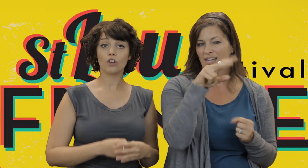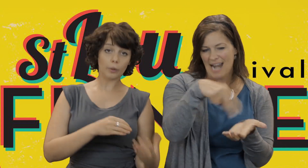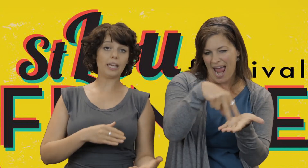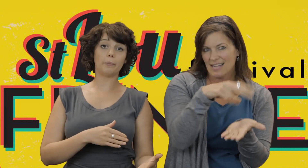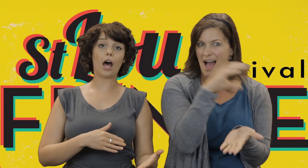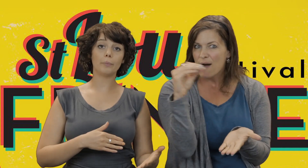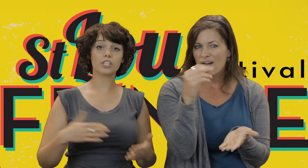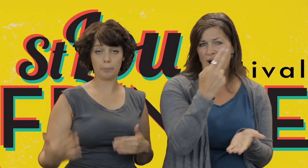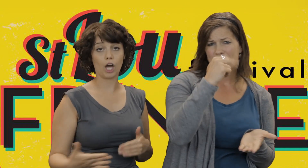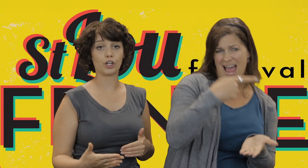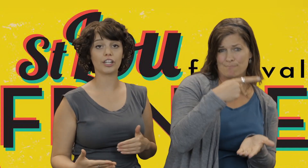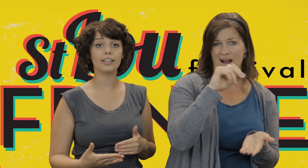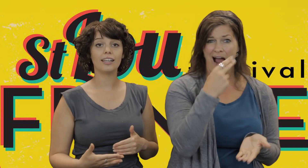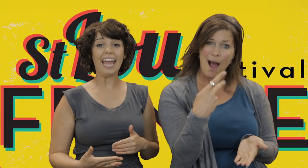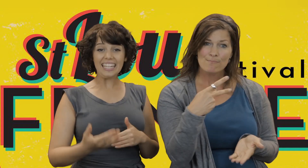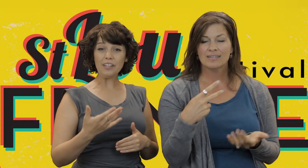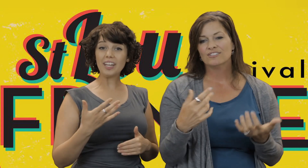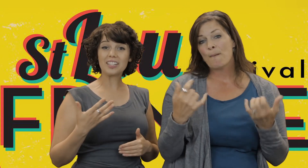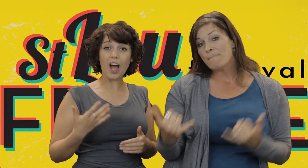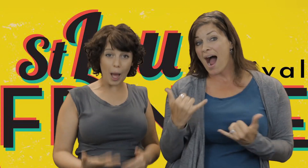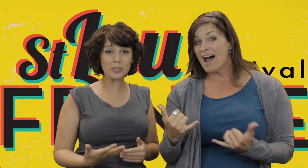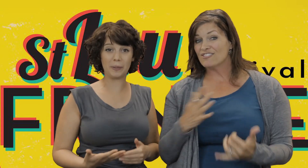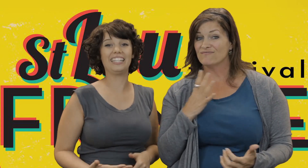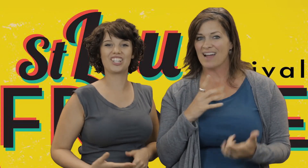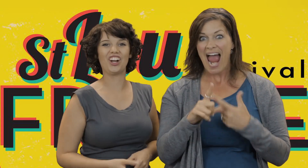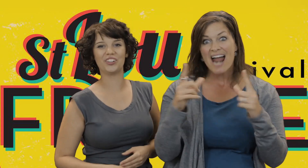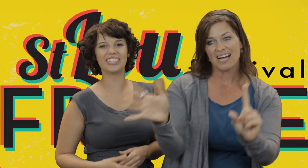from hip-hop to modern and even a top spinning show.